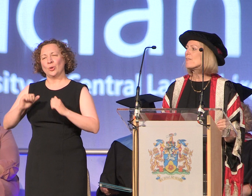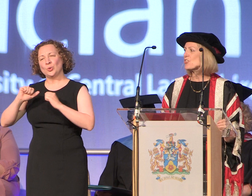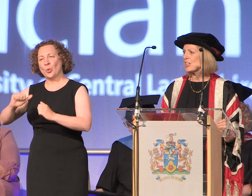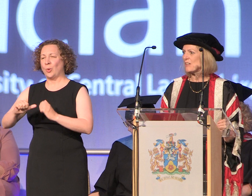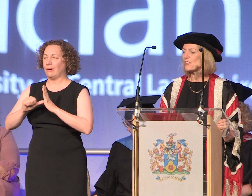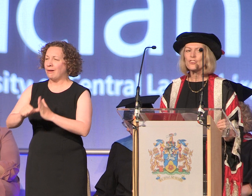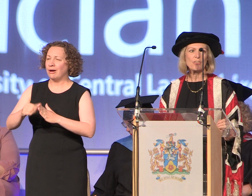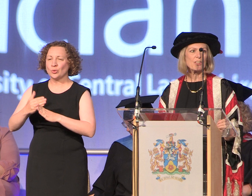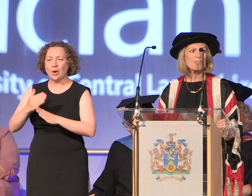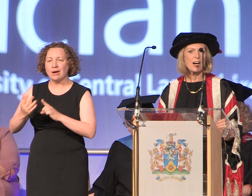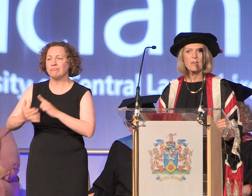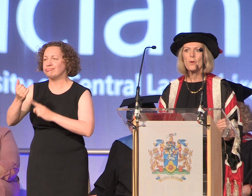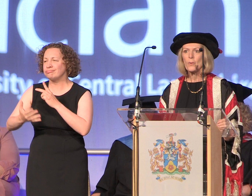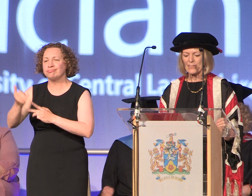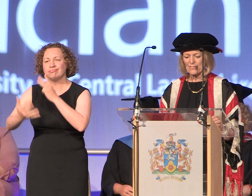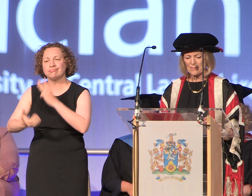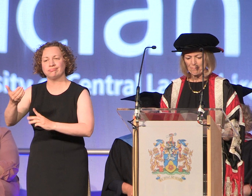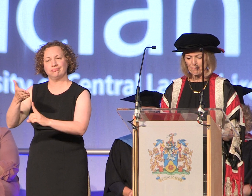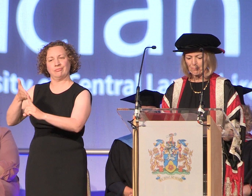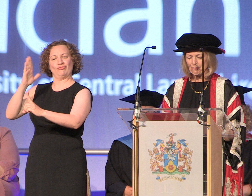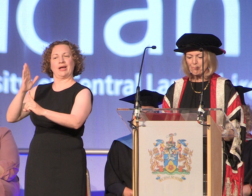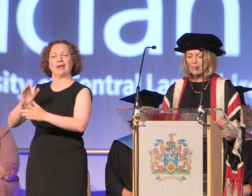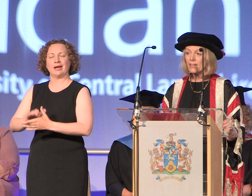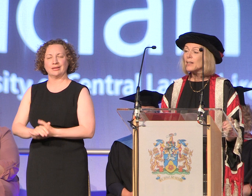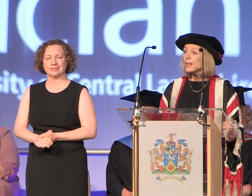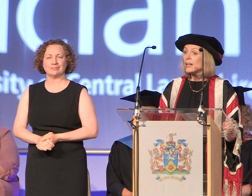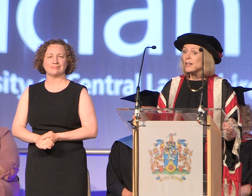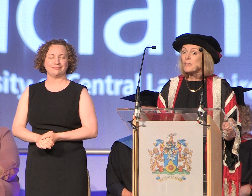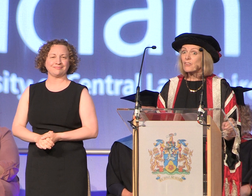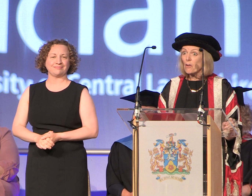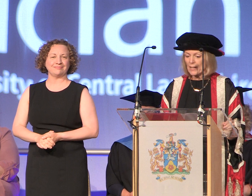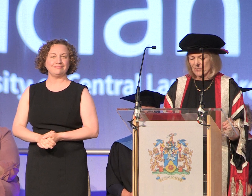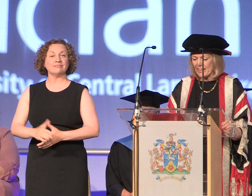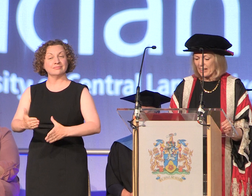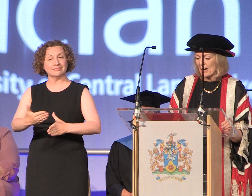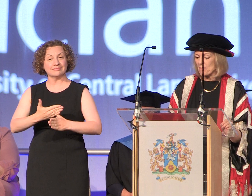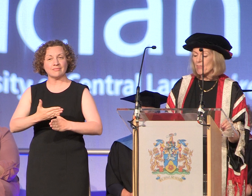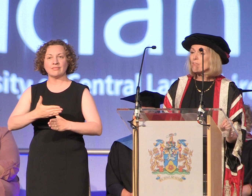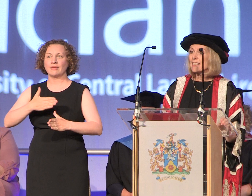have achieved during your time with us. Let me start by saying I'm really